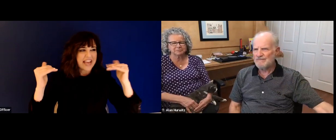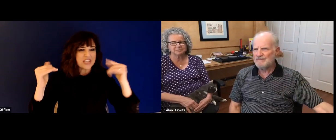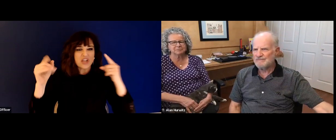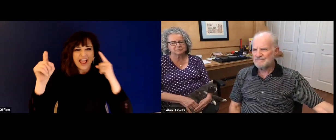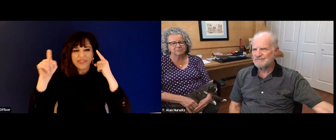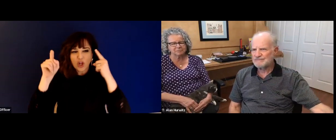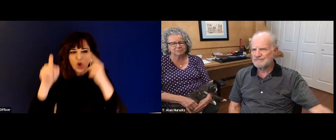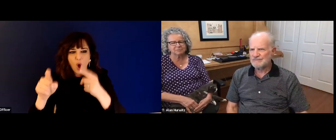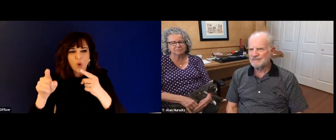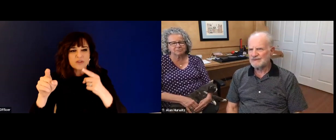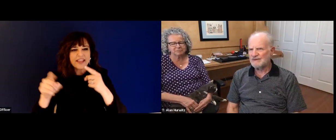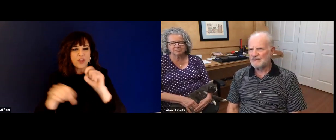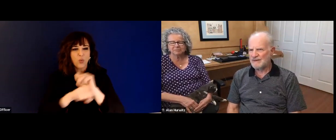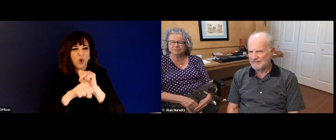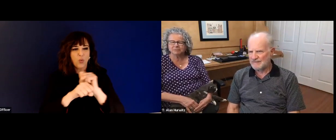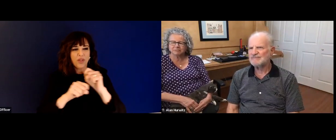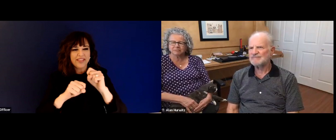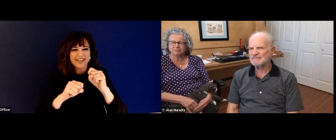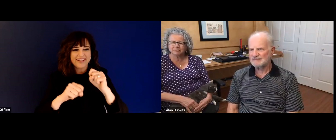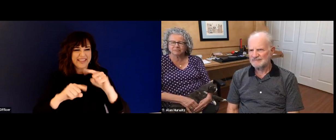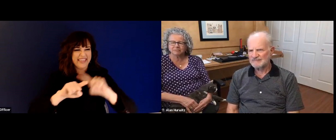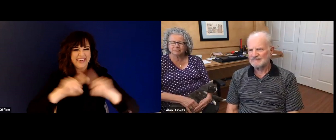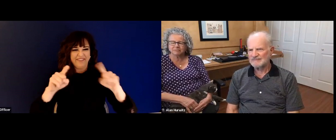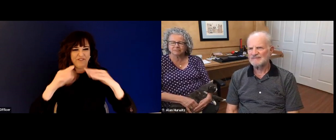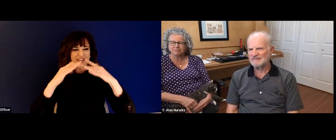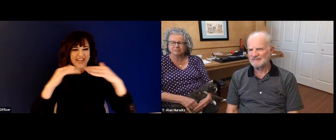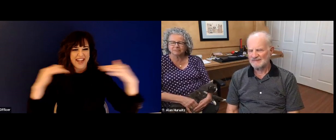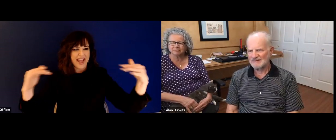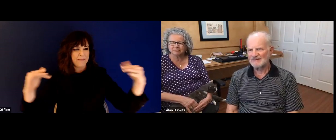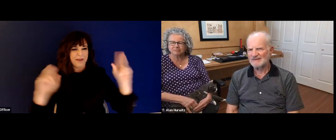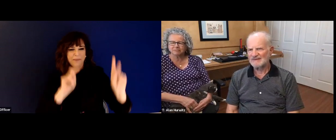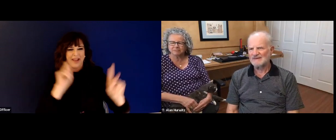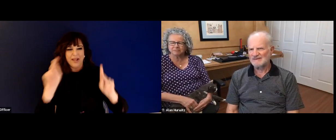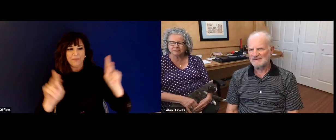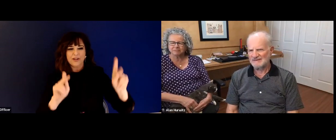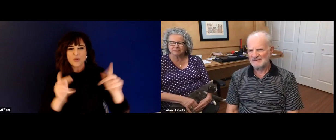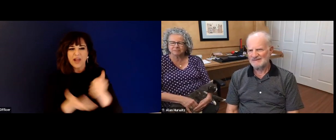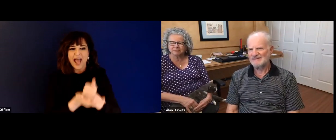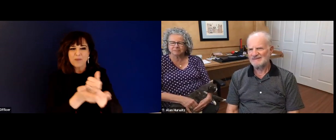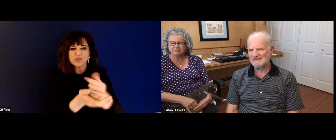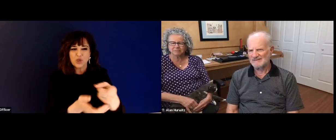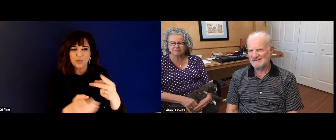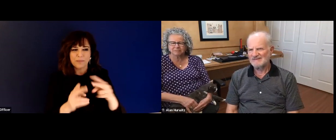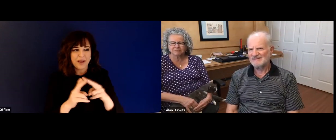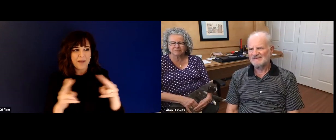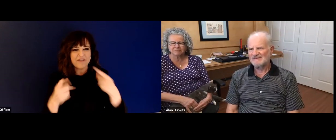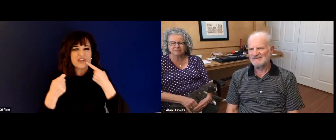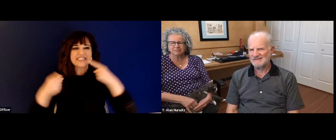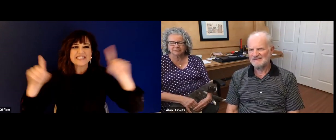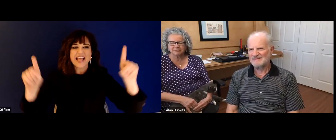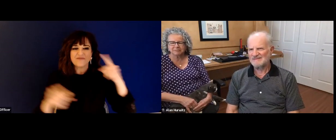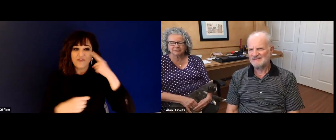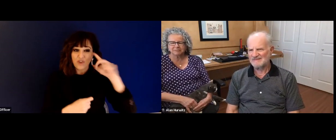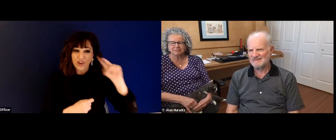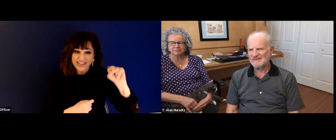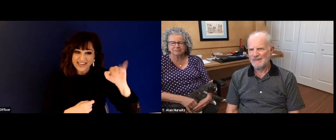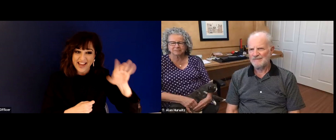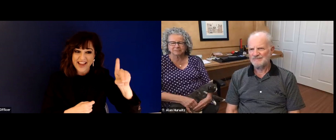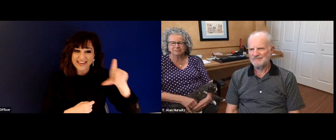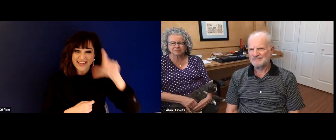Right, I'm sure you really experienced a different type of diversity within different people's expectations or